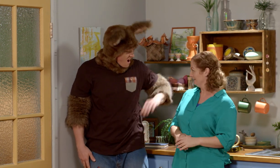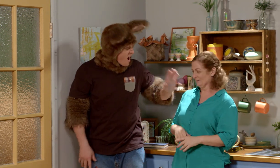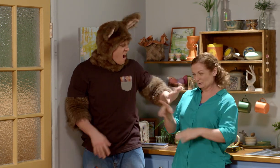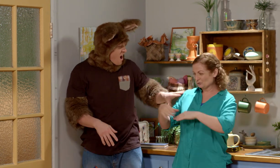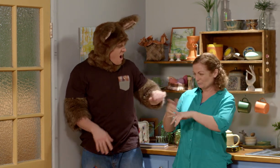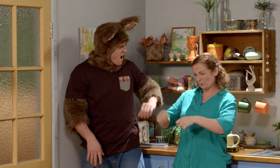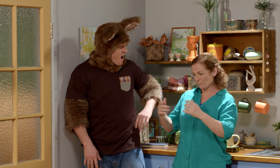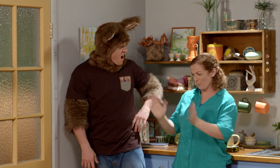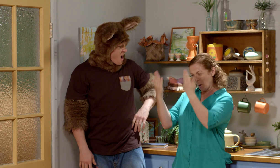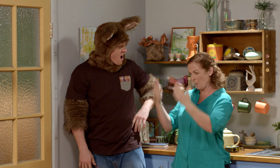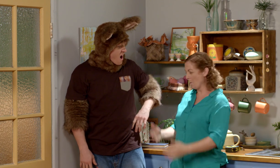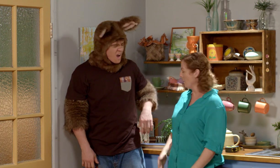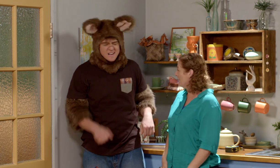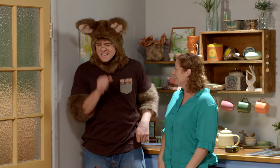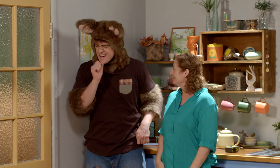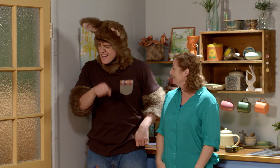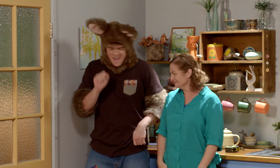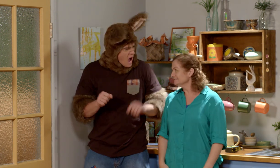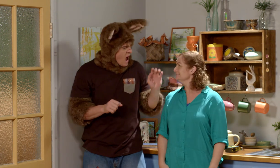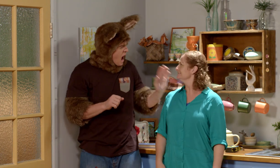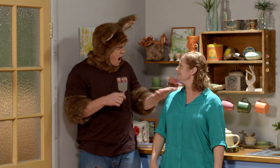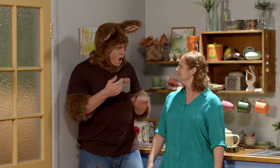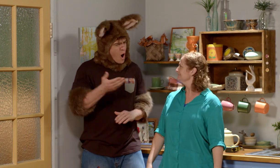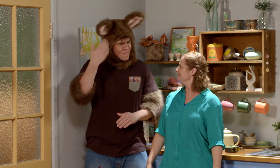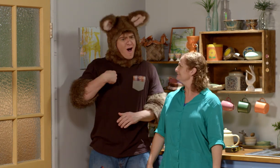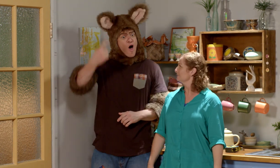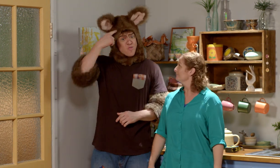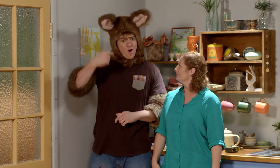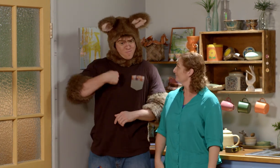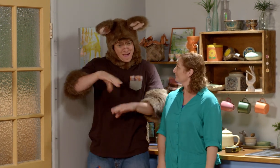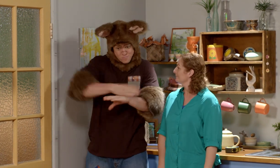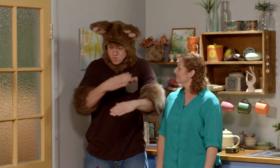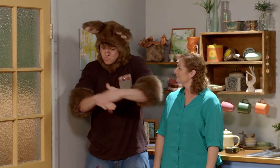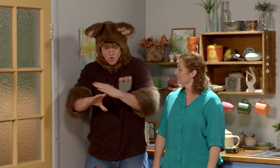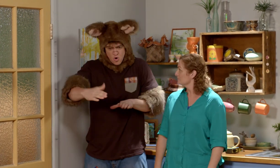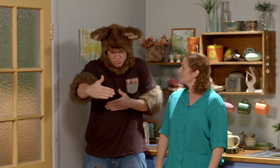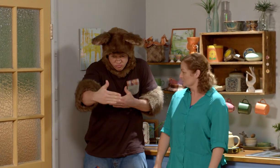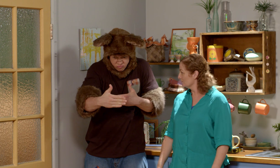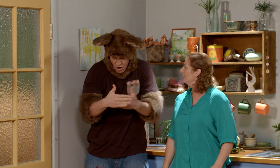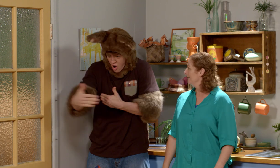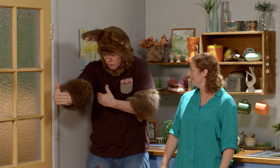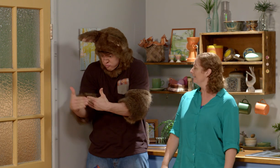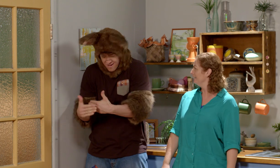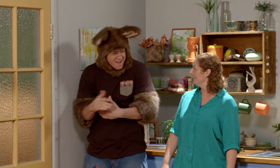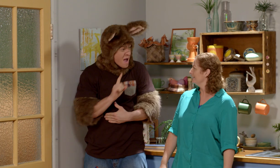And that's why your boots are too small. That's right. Before, I thought that my boots had shrunk.